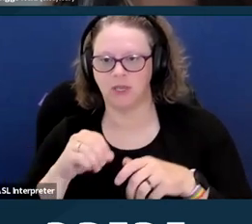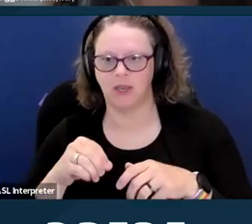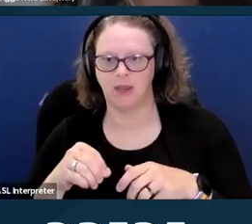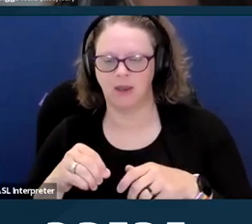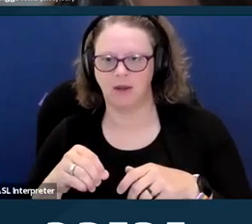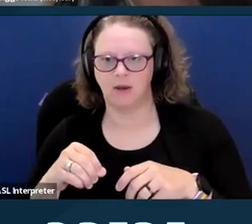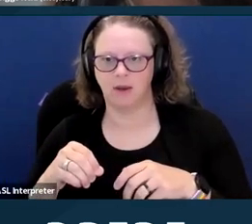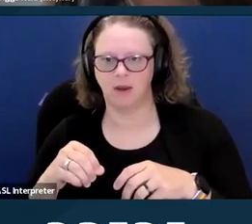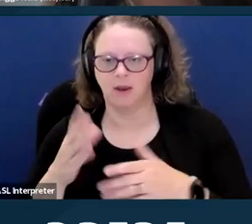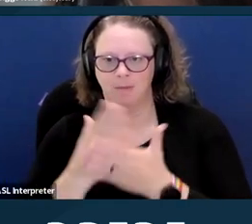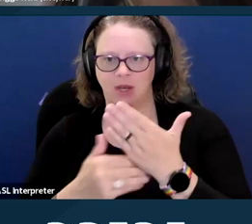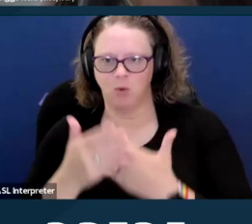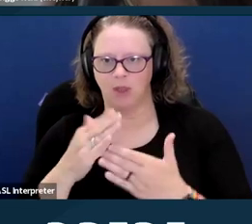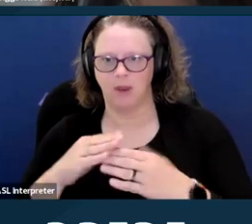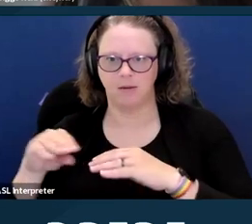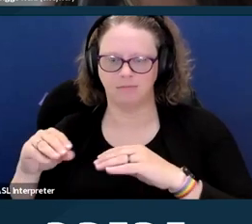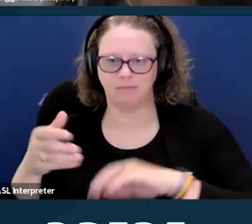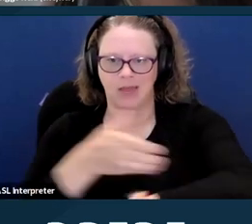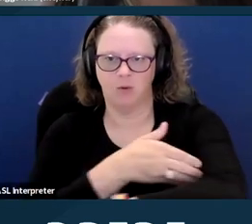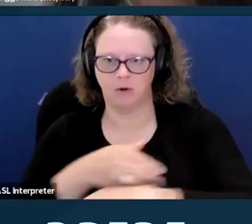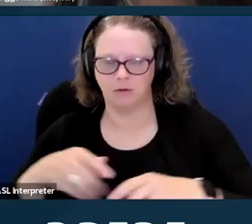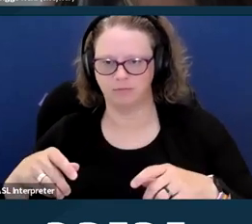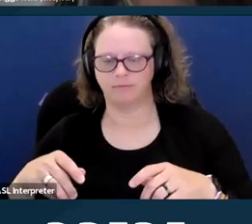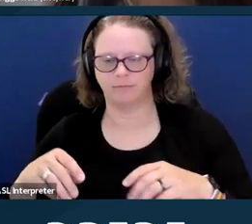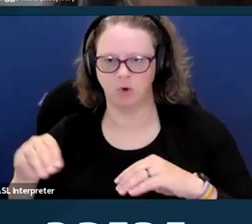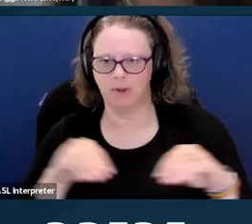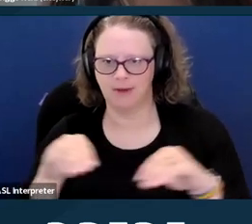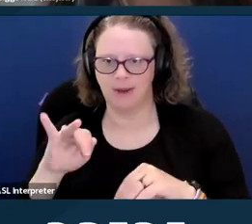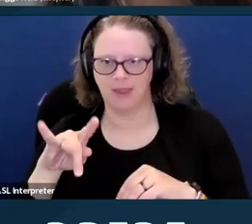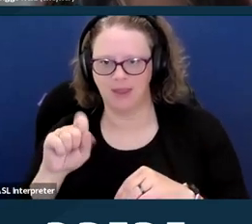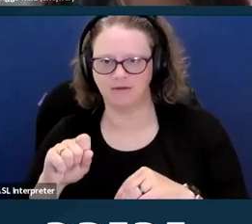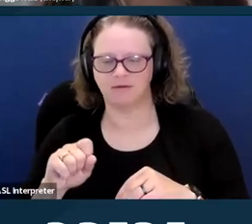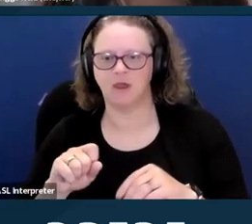It has updated service animals, recipients must permit the use of trained service animals